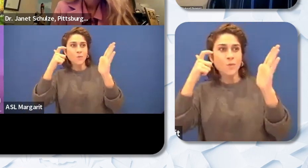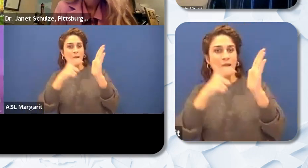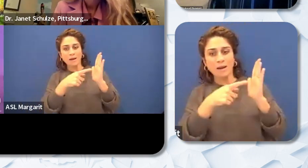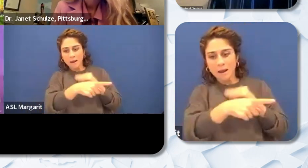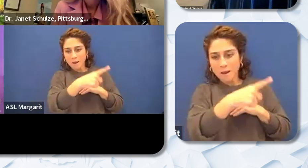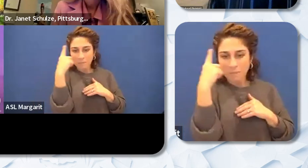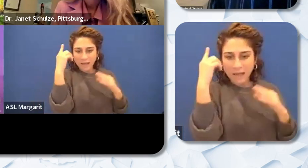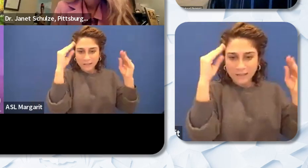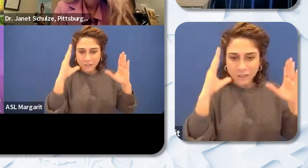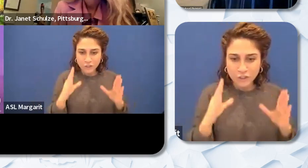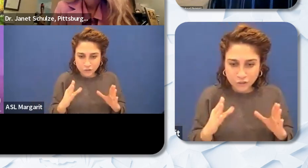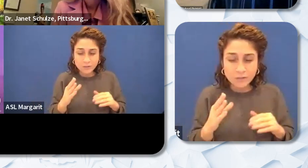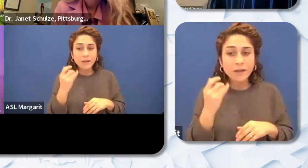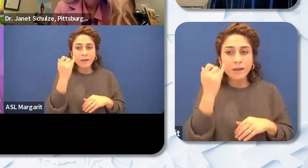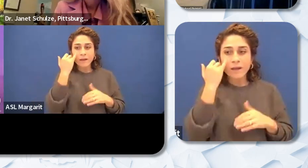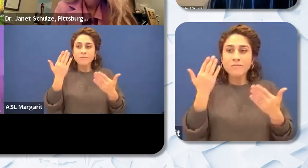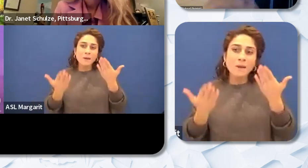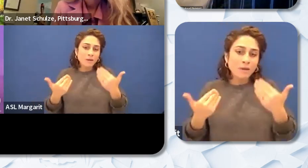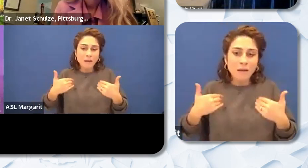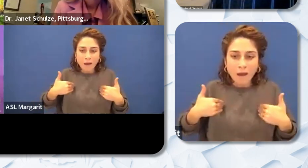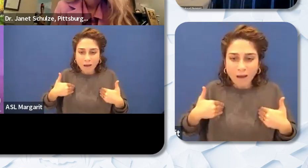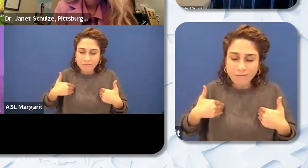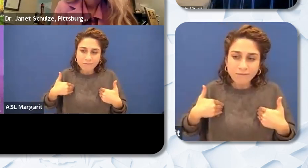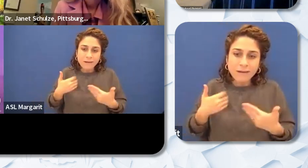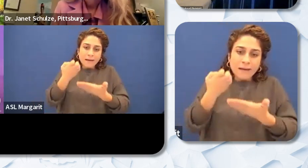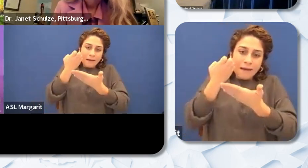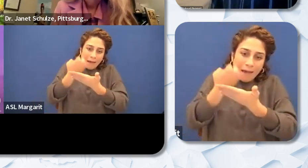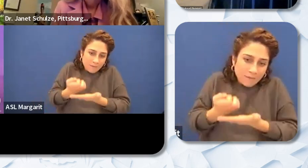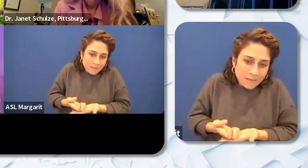evidence-based strategies that they're utilizing you know mentioning that during staff meetings